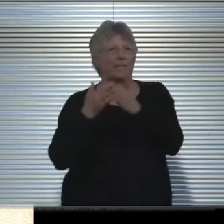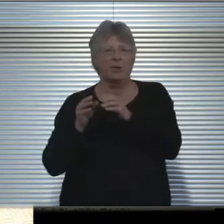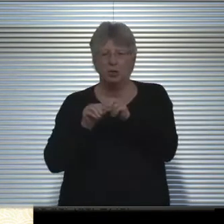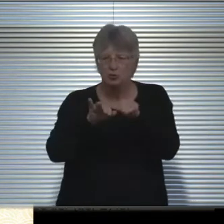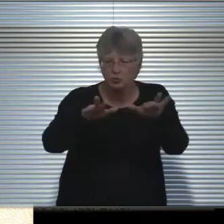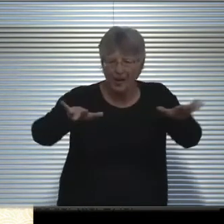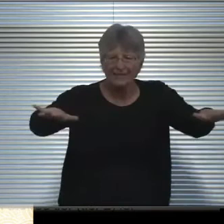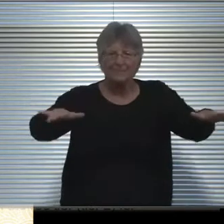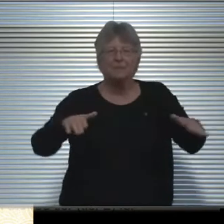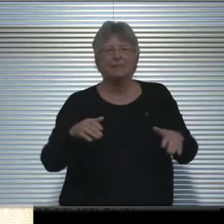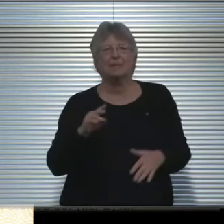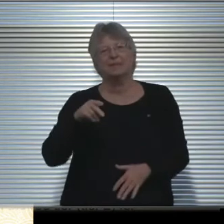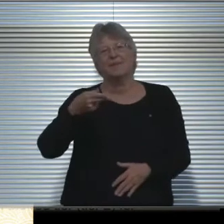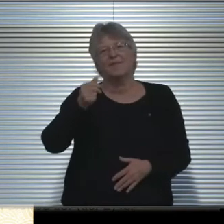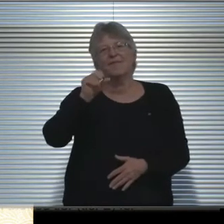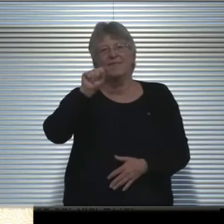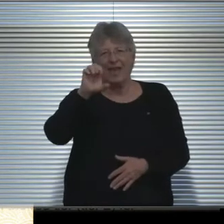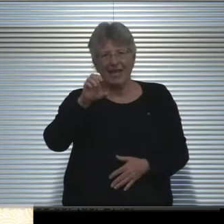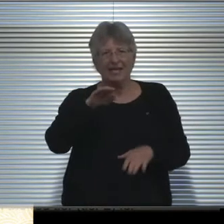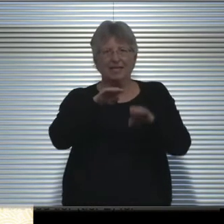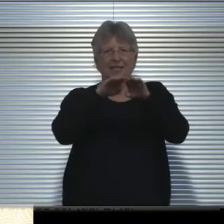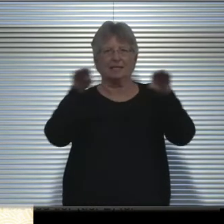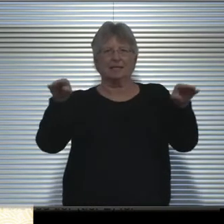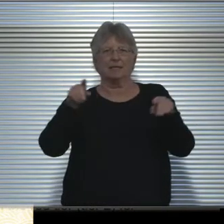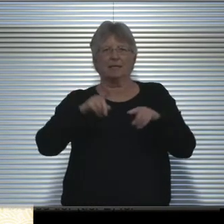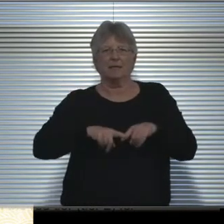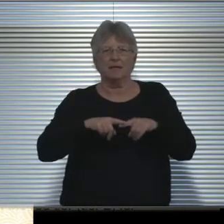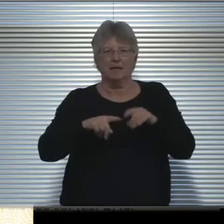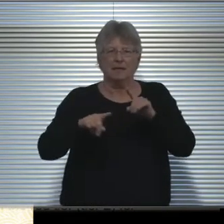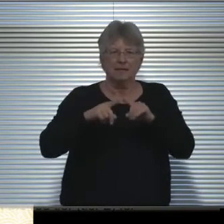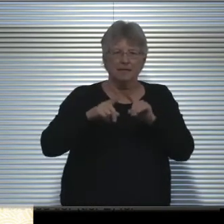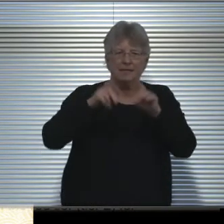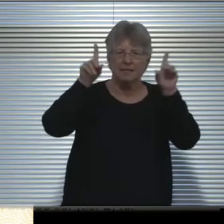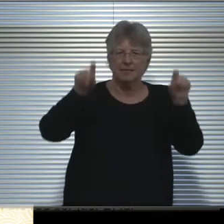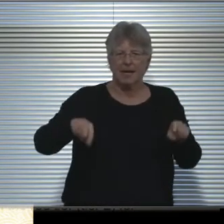This tier is based on both case rate and test positivity,